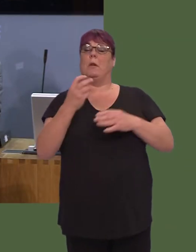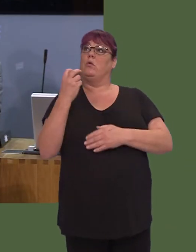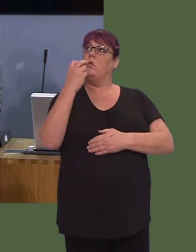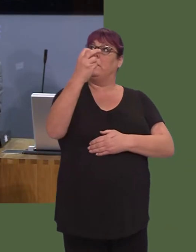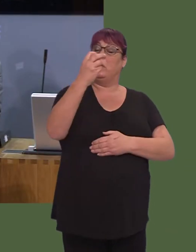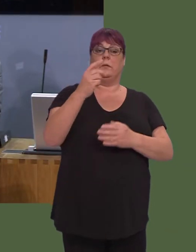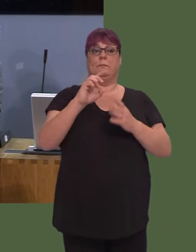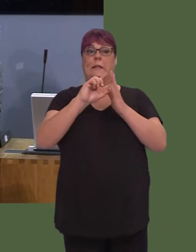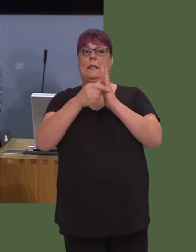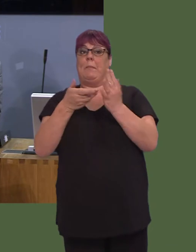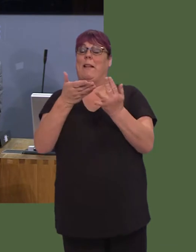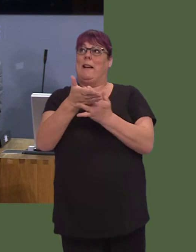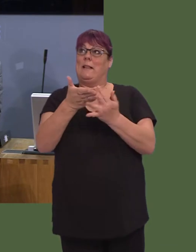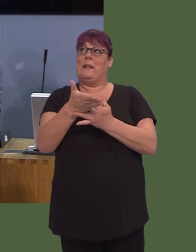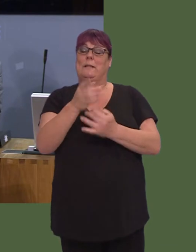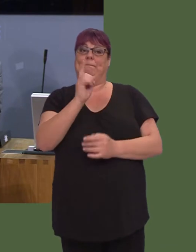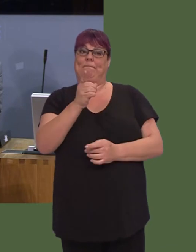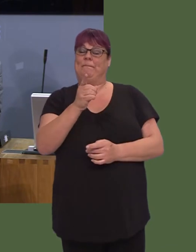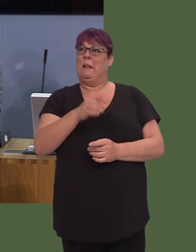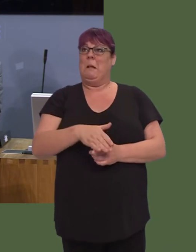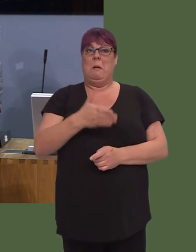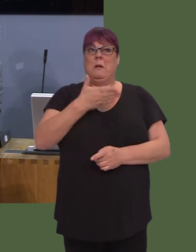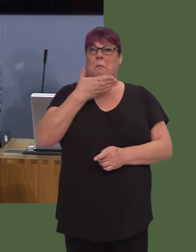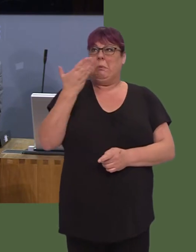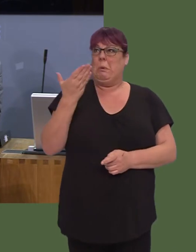and specifically the ongoing lack of access at Abergavenny station.